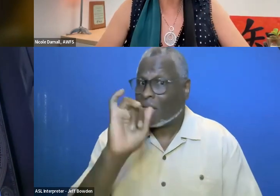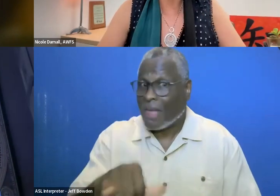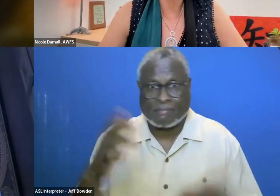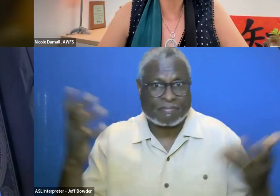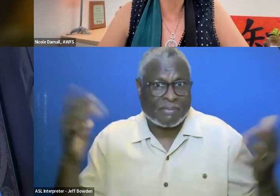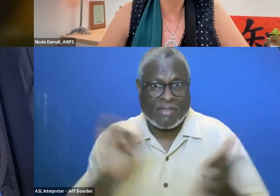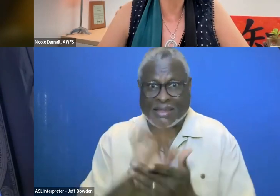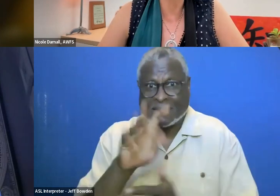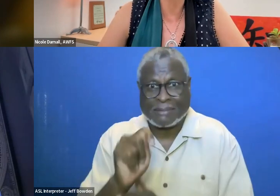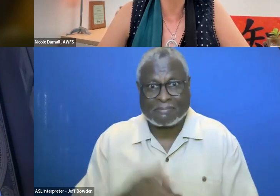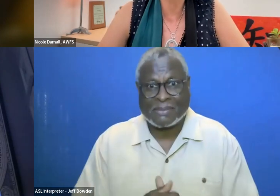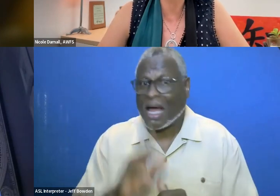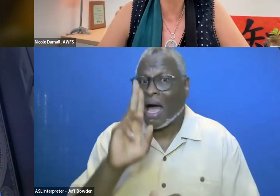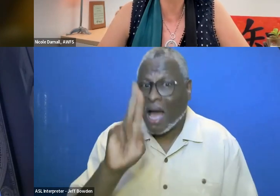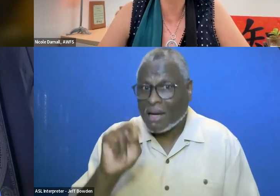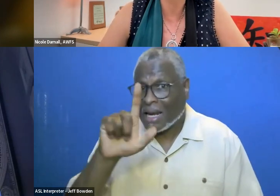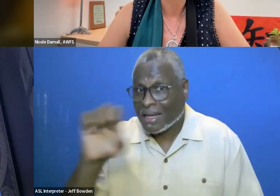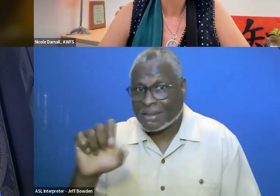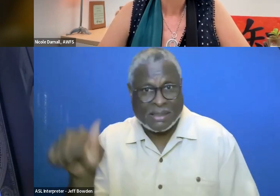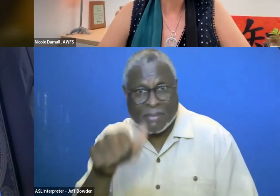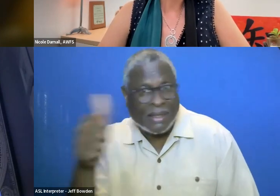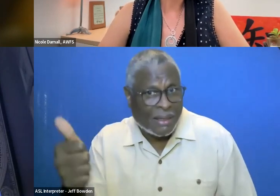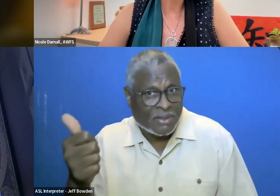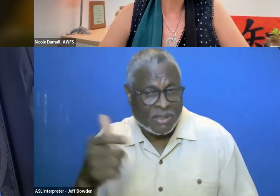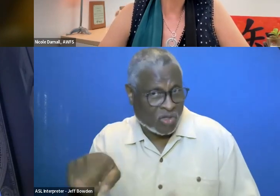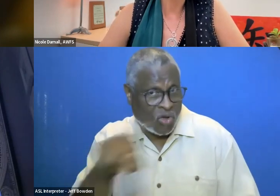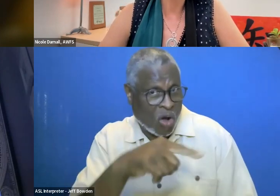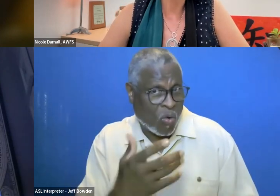Unless there is something else that anyone else wants to raise